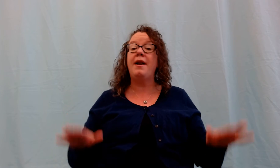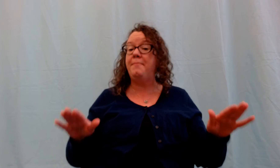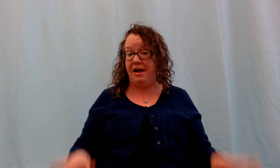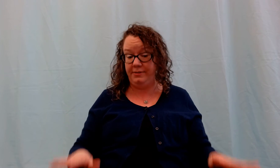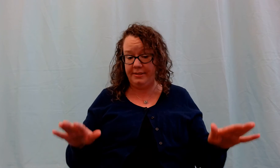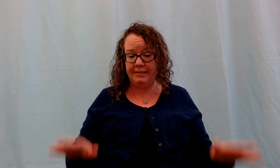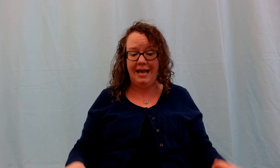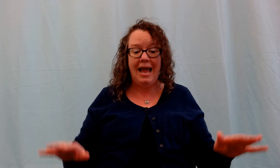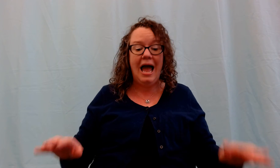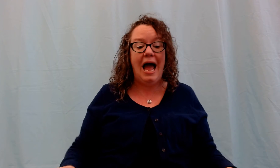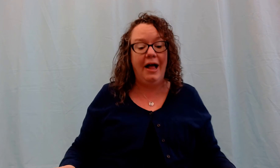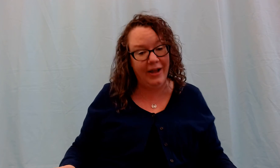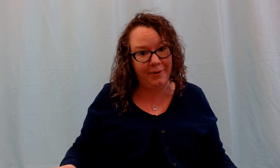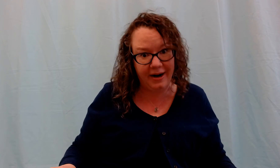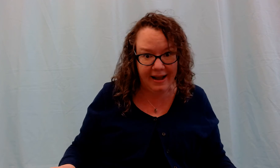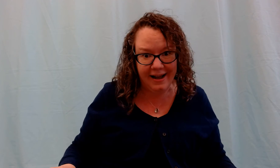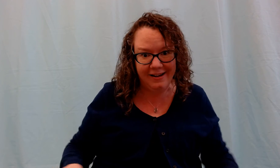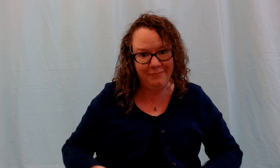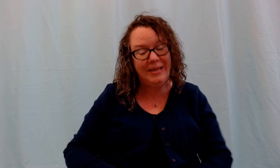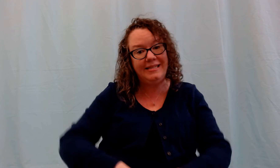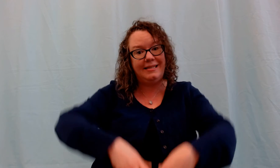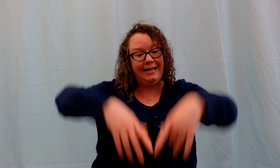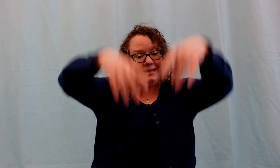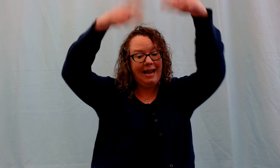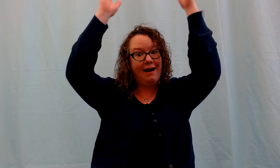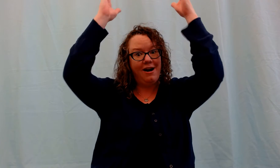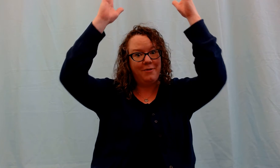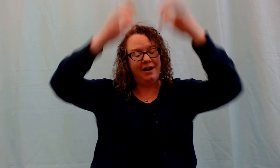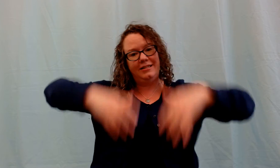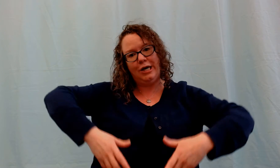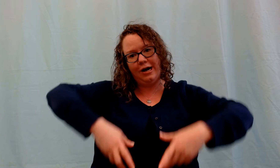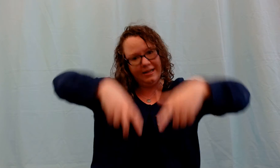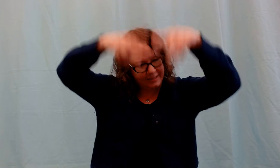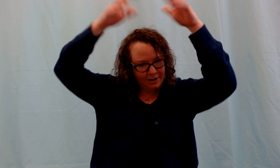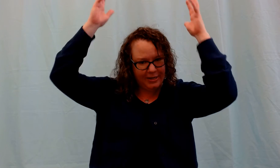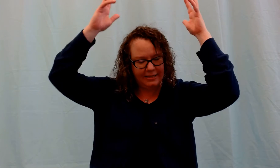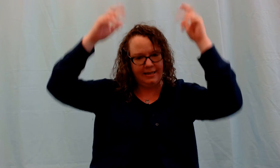going to bounce. And then we're going to have pizza in the air and we're gonna toss our pizza